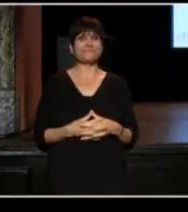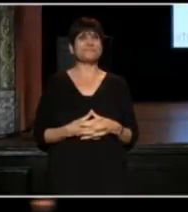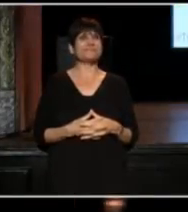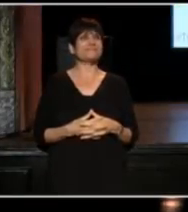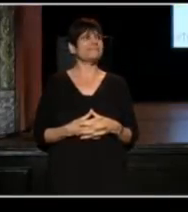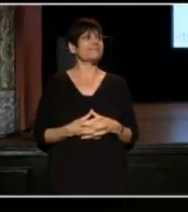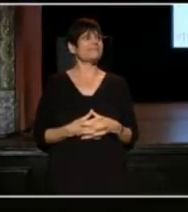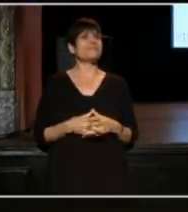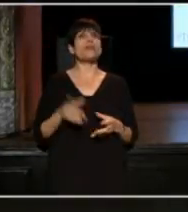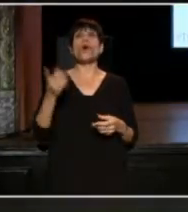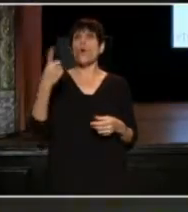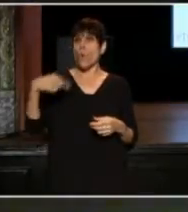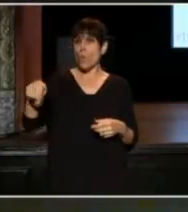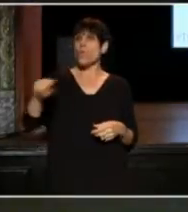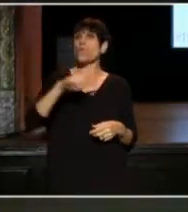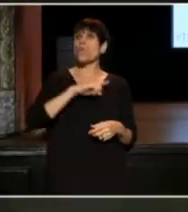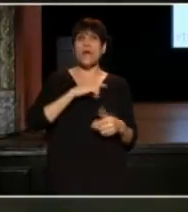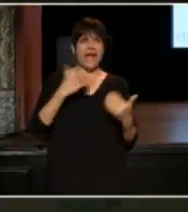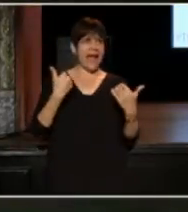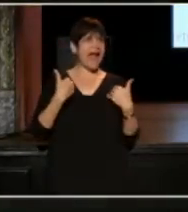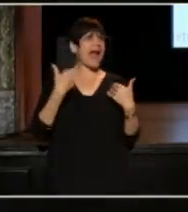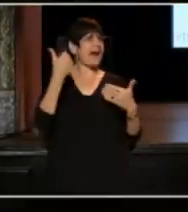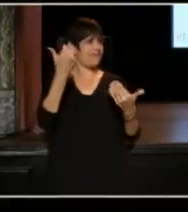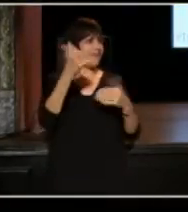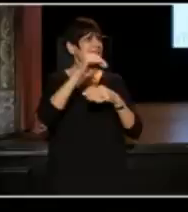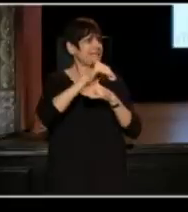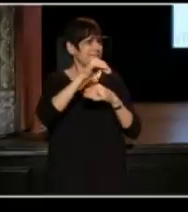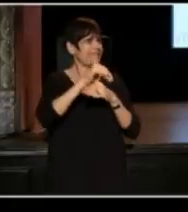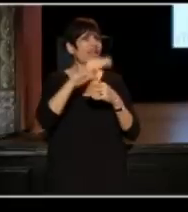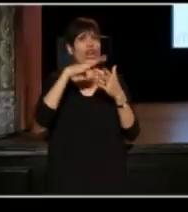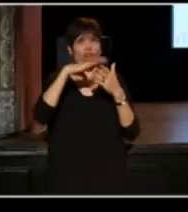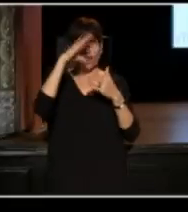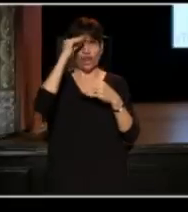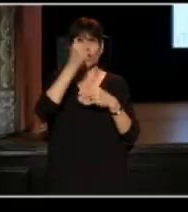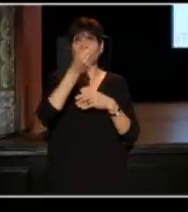(BT) We have this evening learned a few things together,